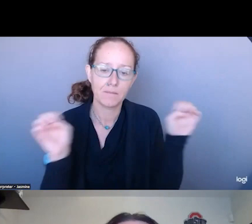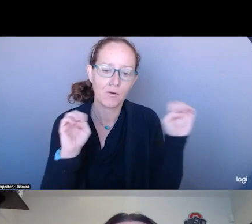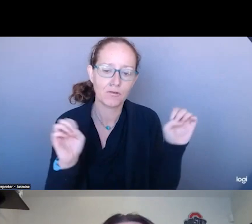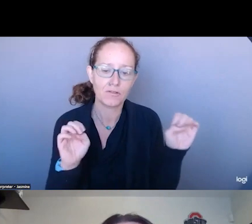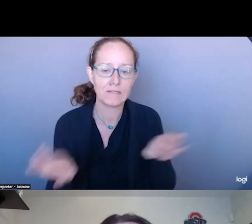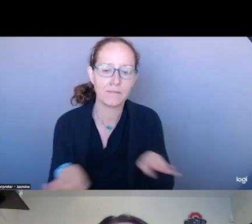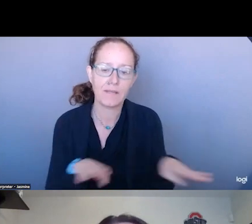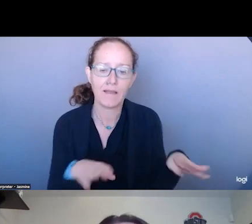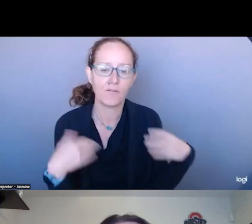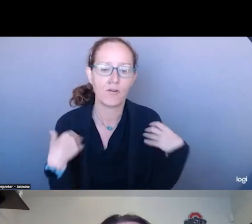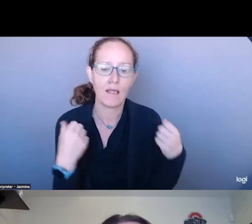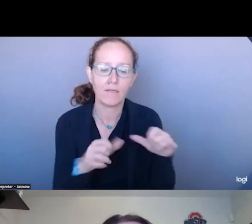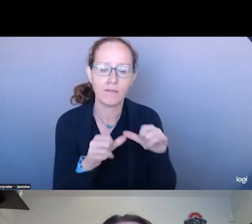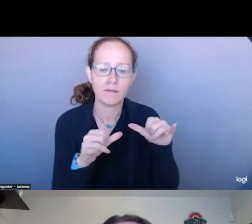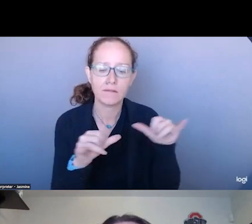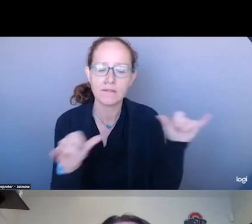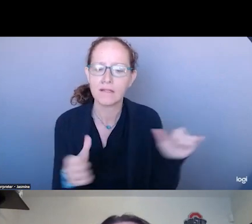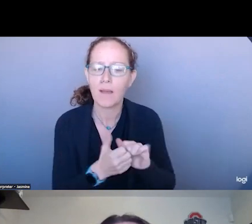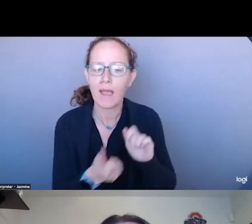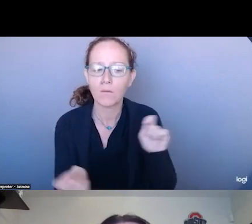TO TRANSFORM IT? NEXT SLIDE.